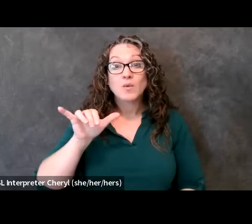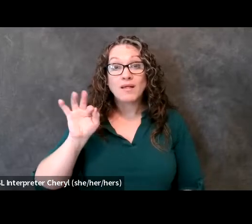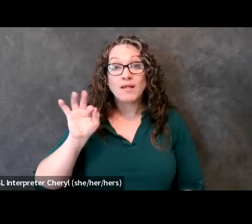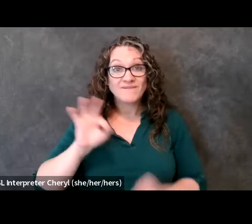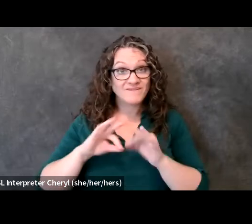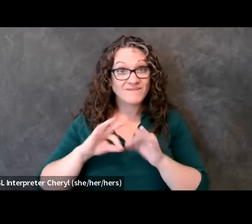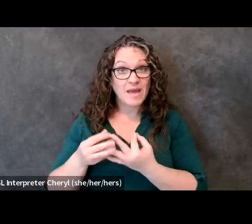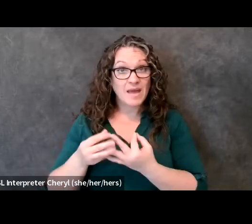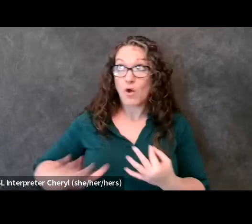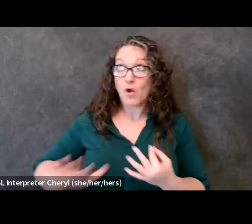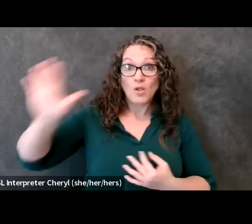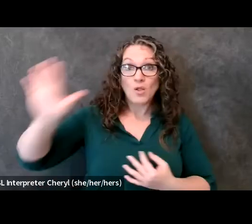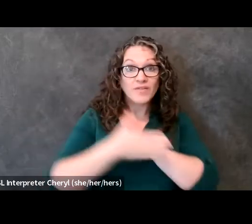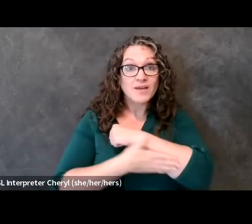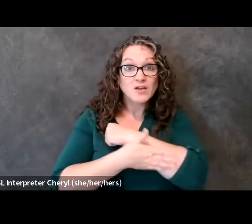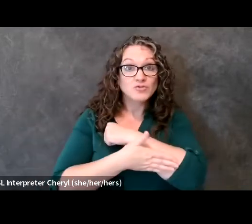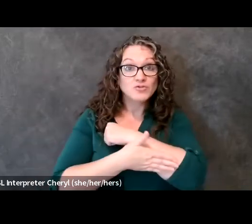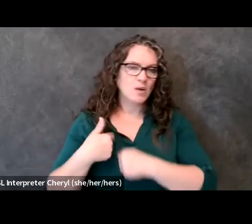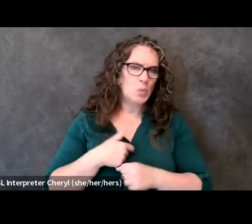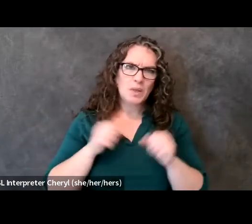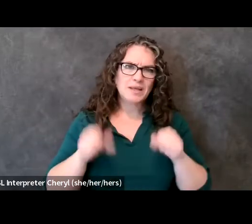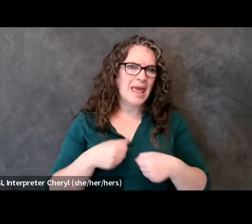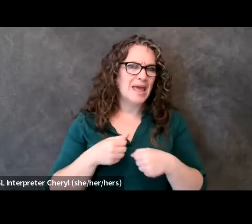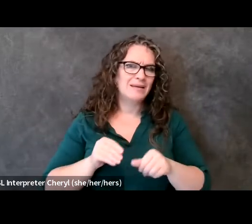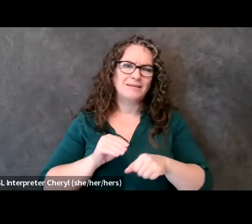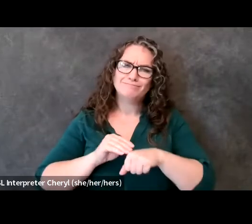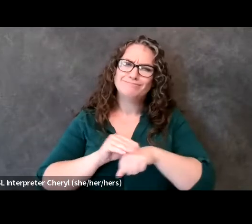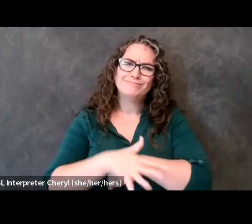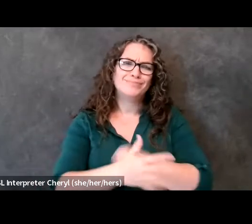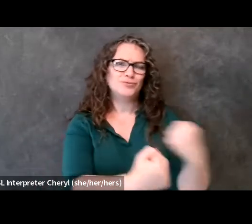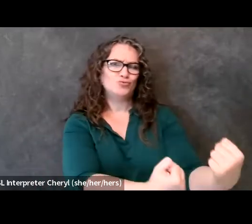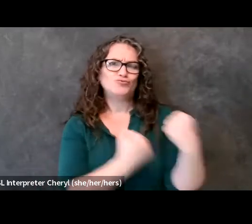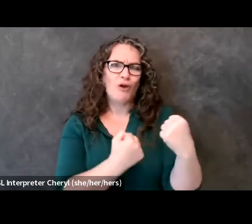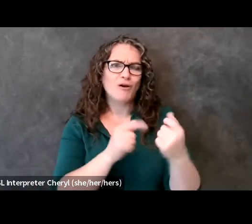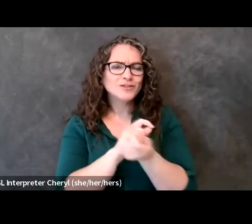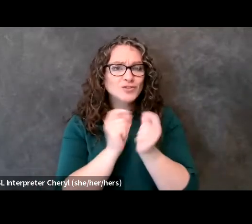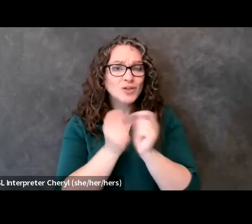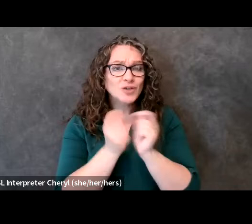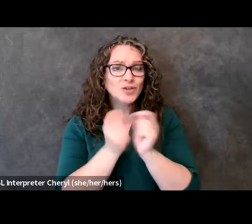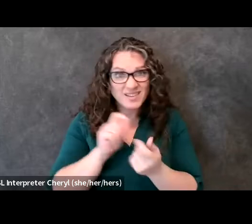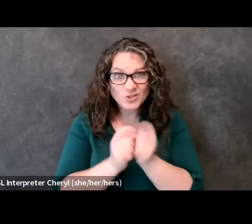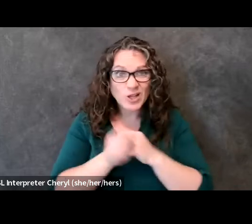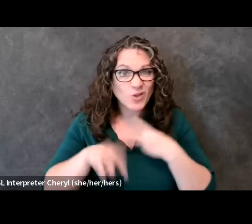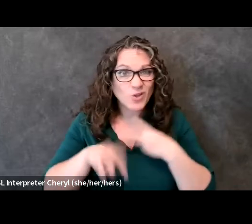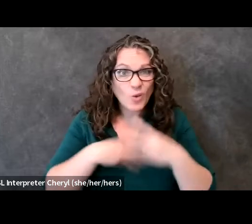we can make so much change um we can really change this world and so i encourage you guys to